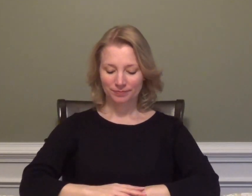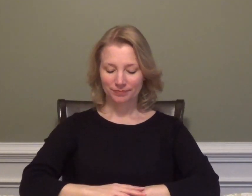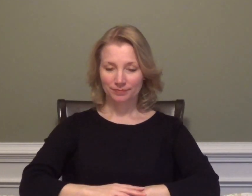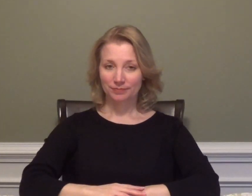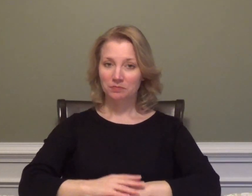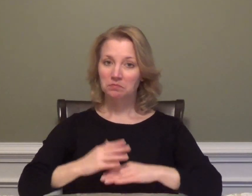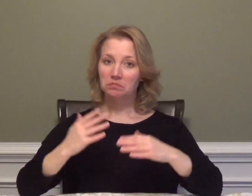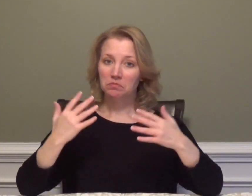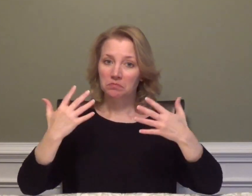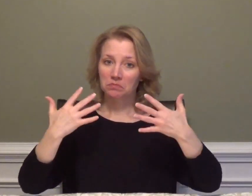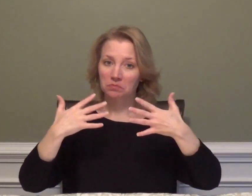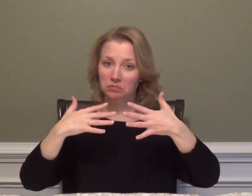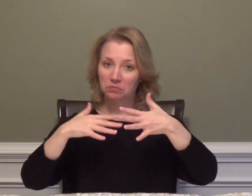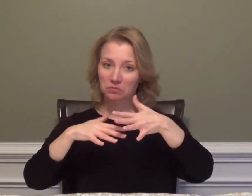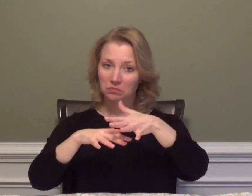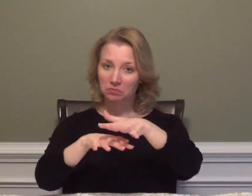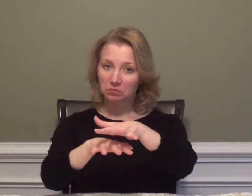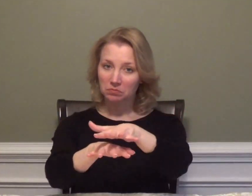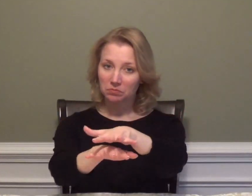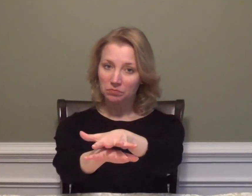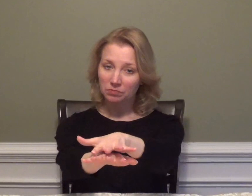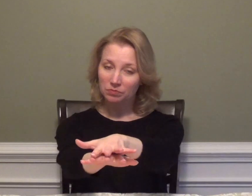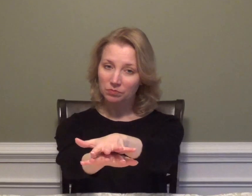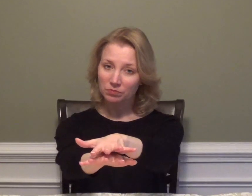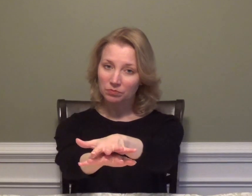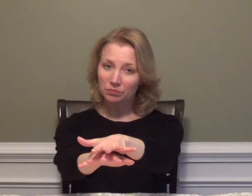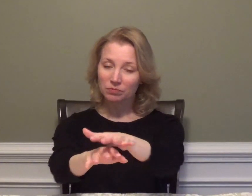MAINSTREAMED